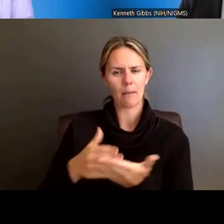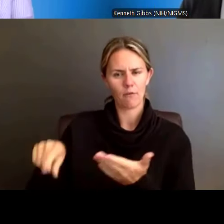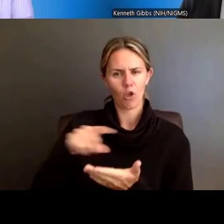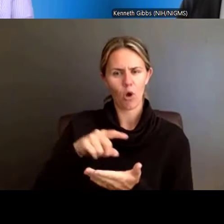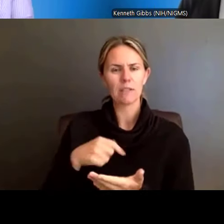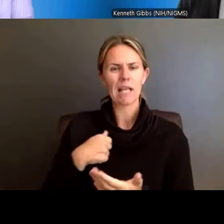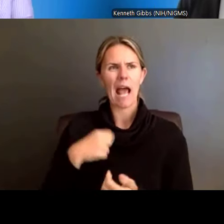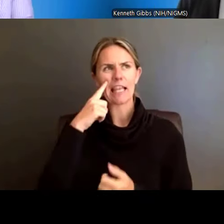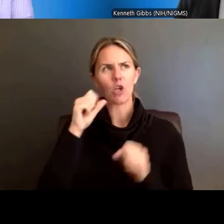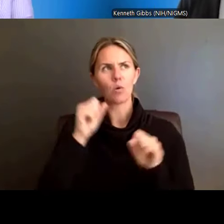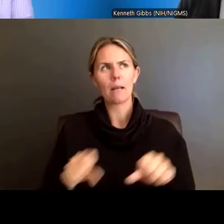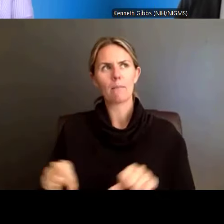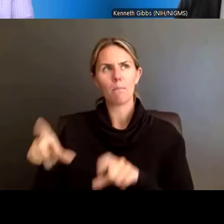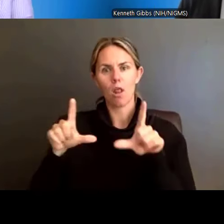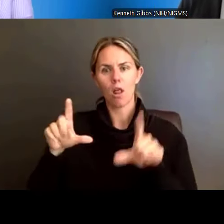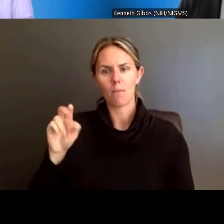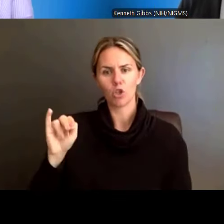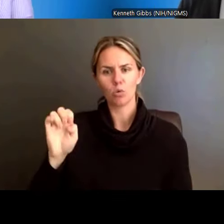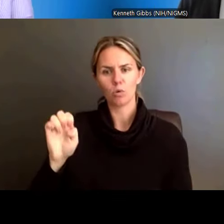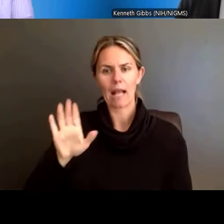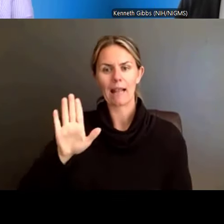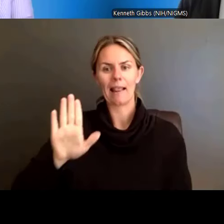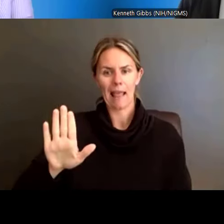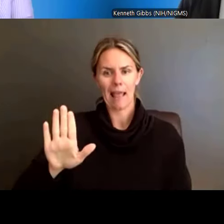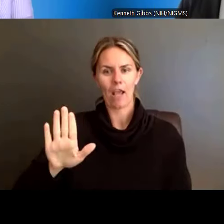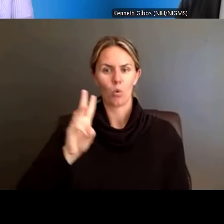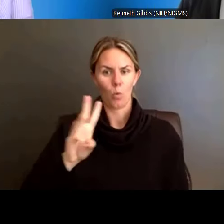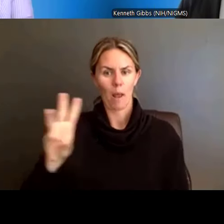where some of these resources are available. So, capacity